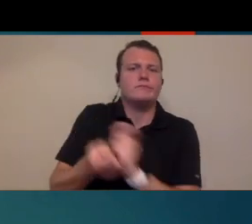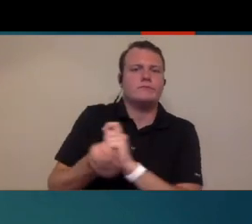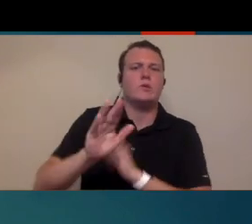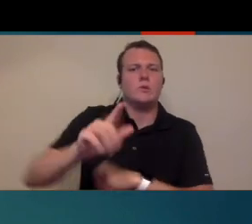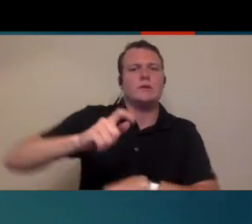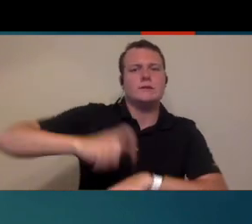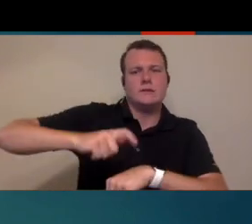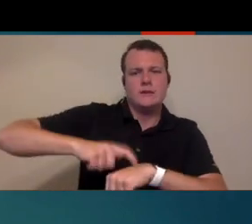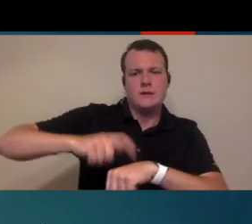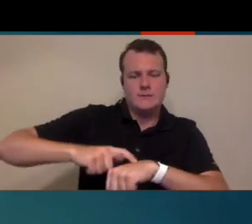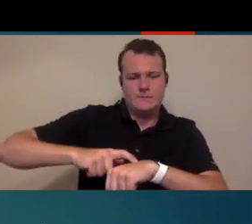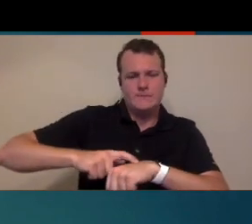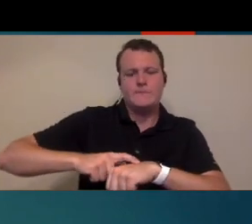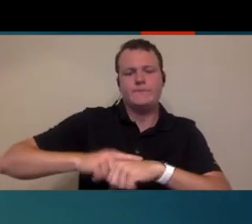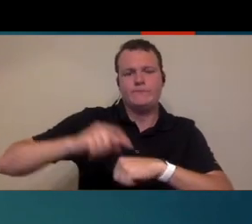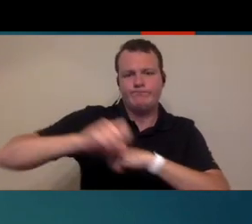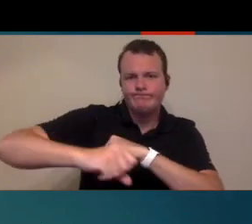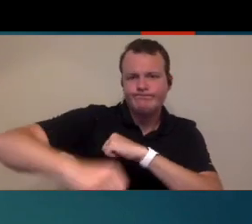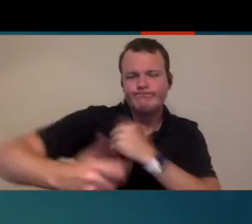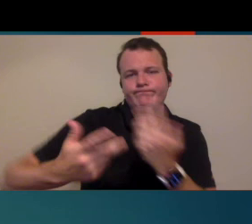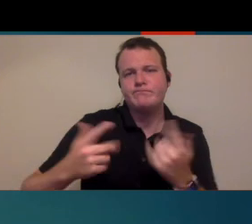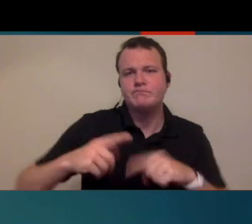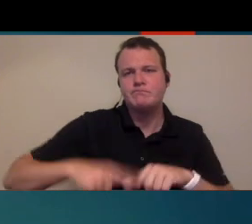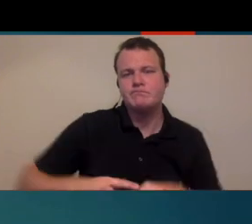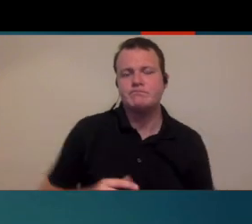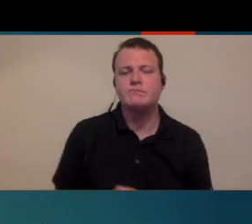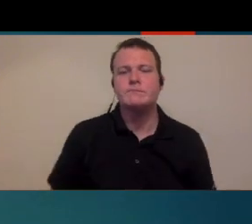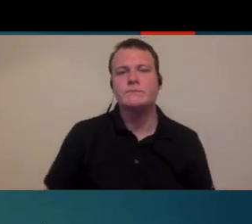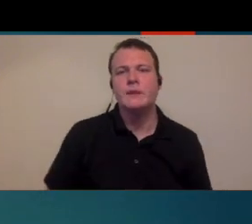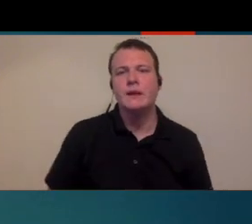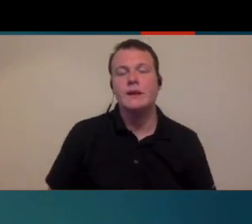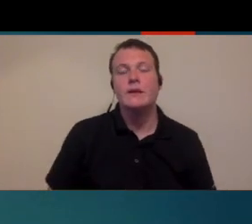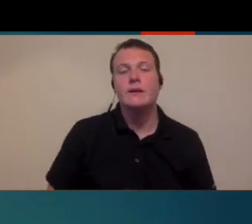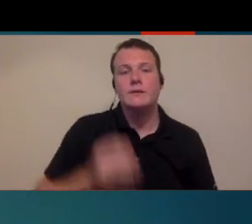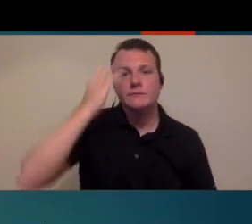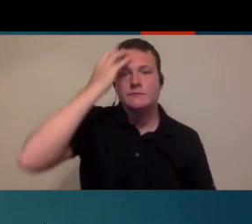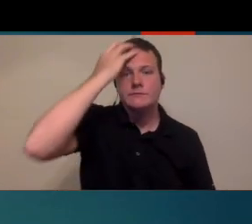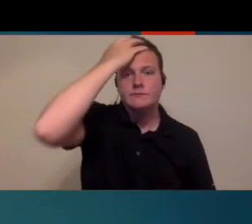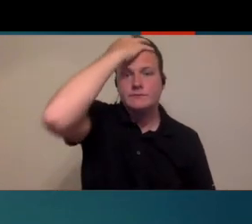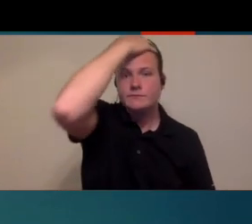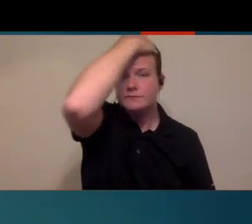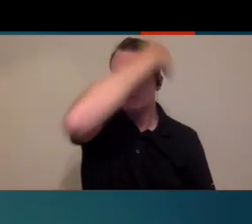bit so those are the things that would have to be kind of considered and I